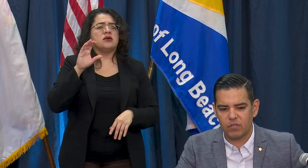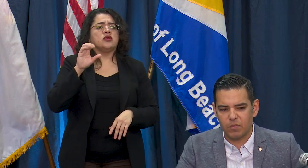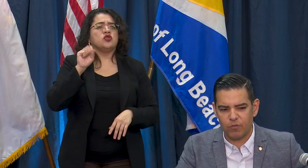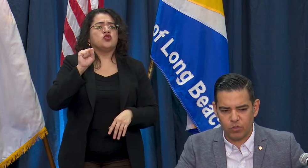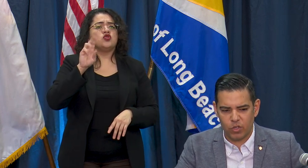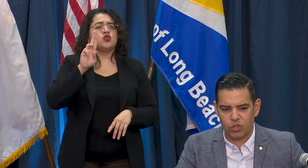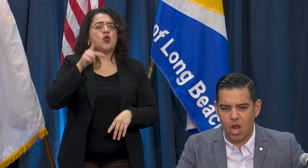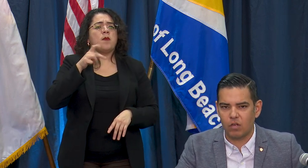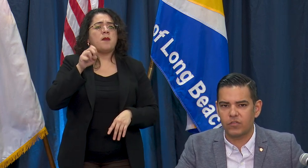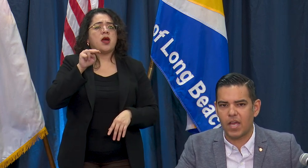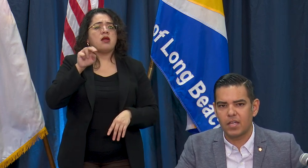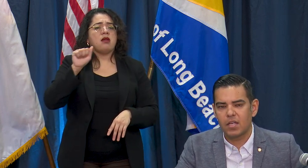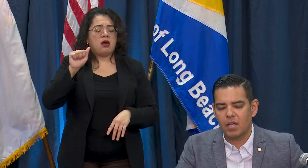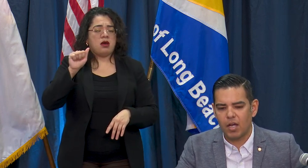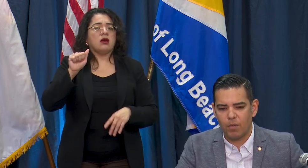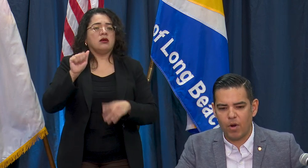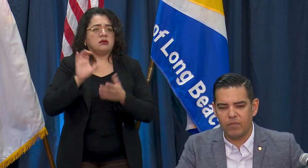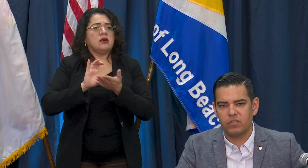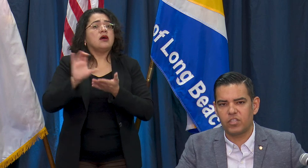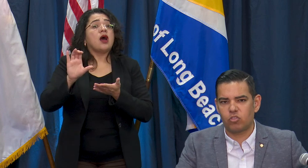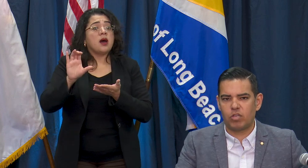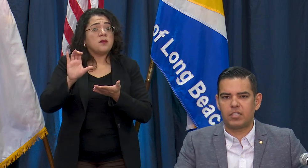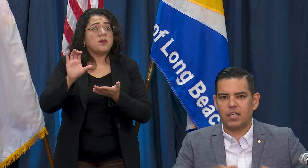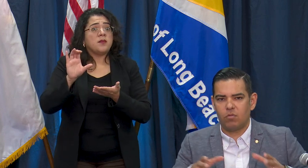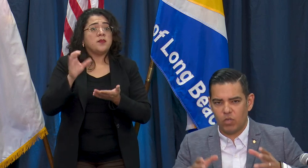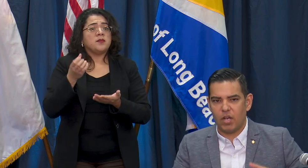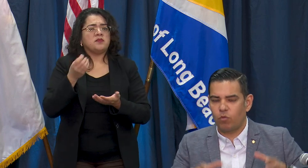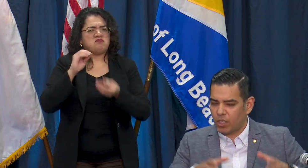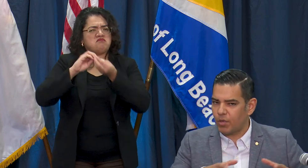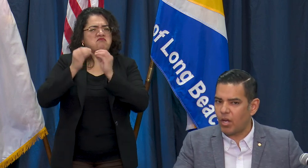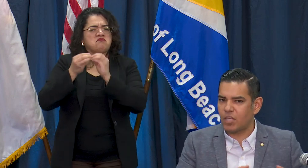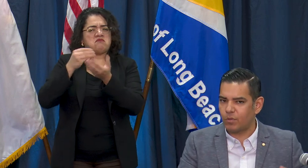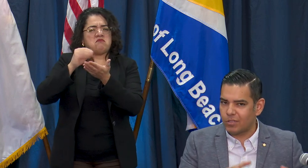infrastructure dollars that are part of his district where Community Hospital